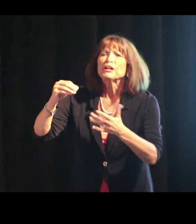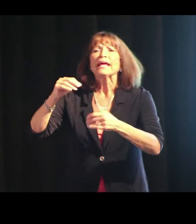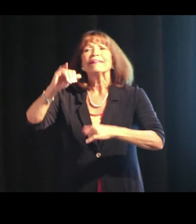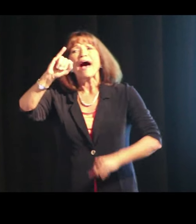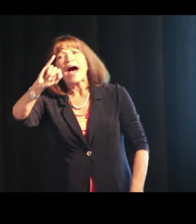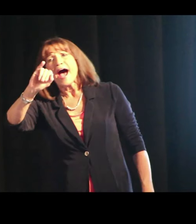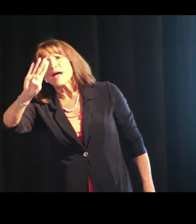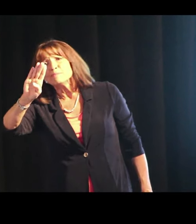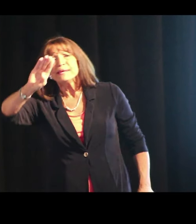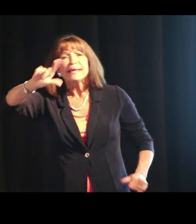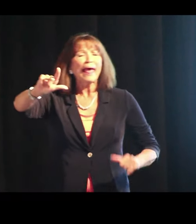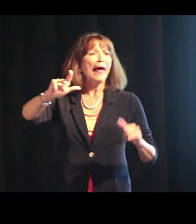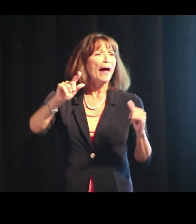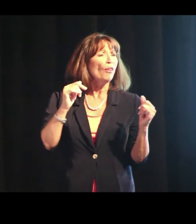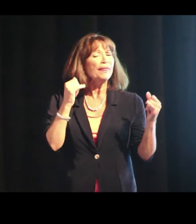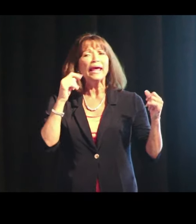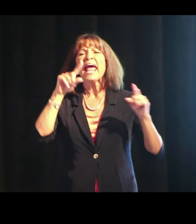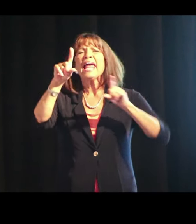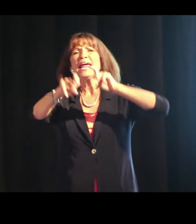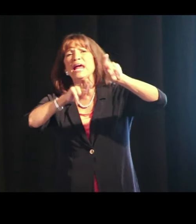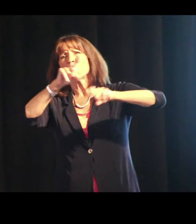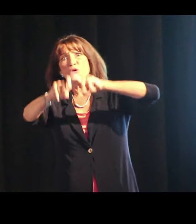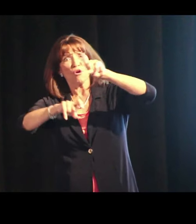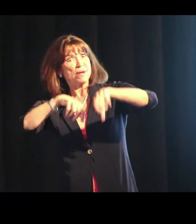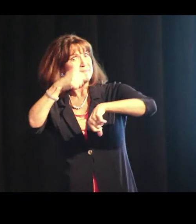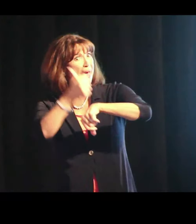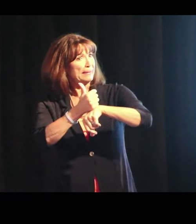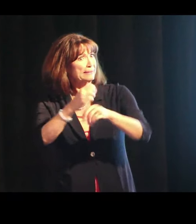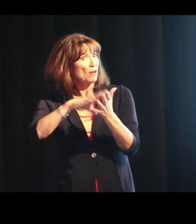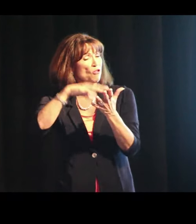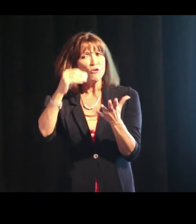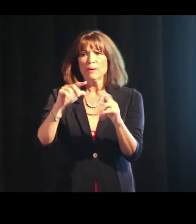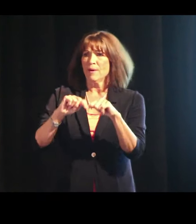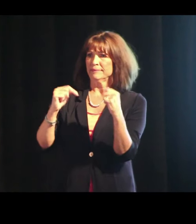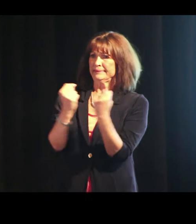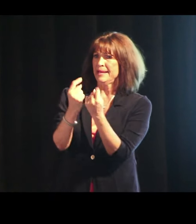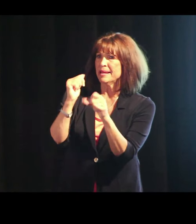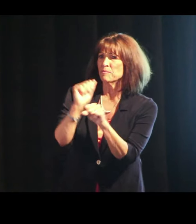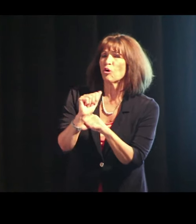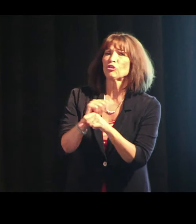The I-B-L Inquiry-based learning. Teamwork, collaboration,